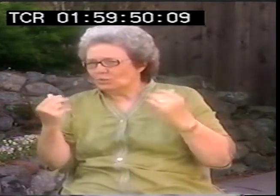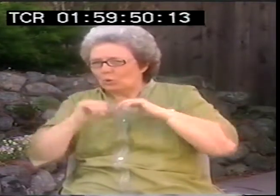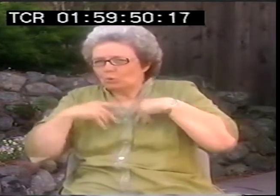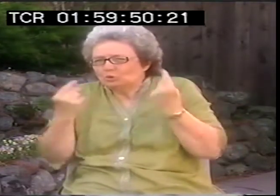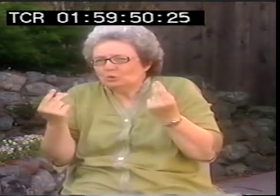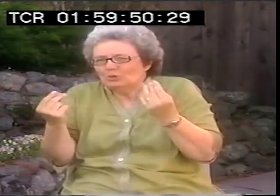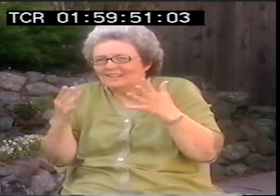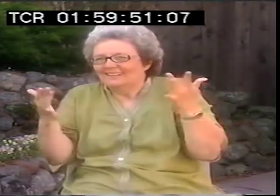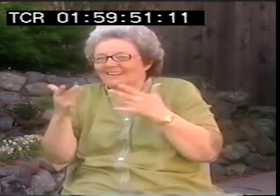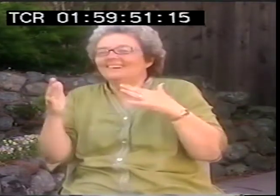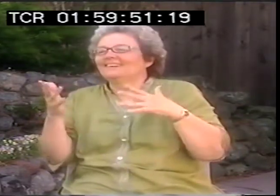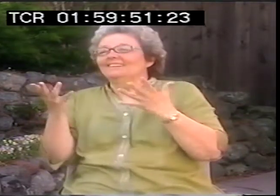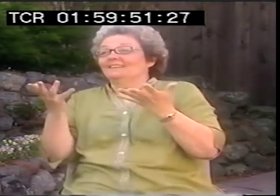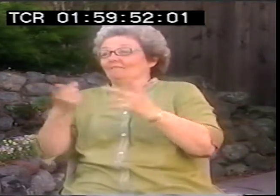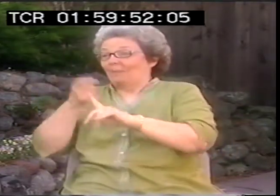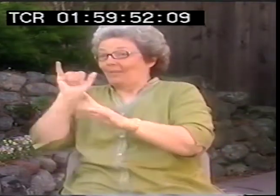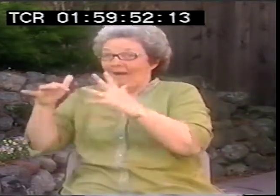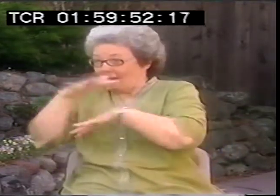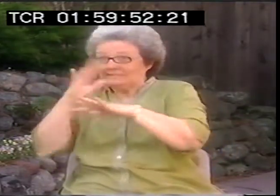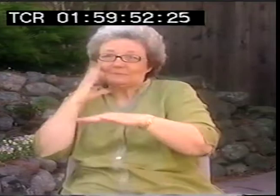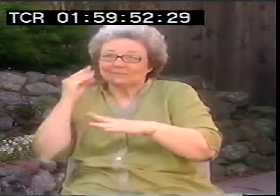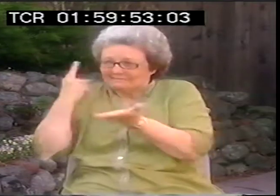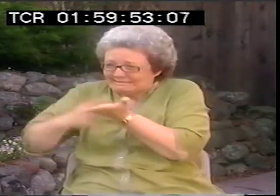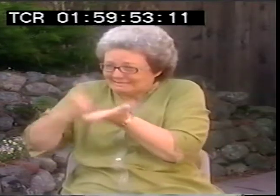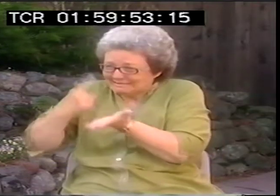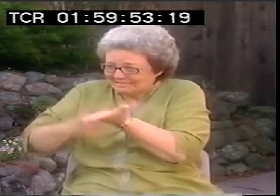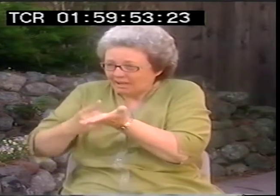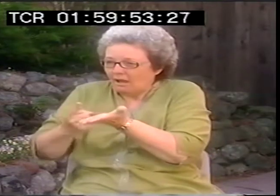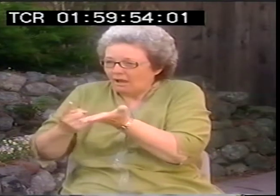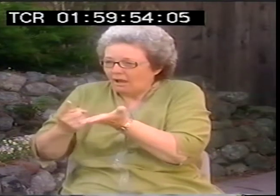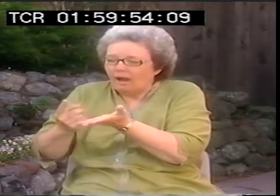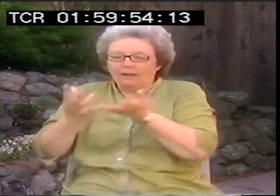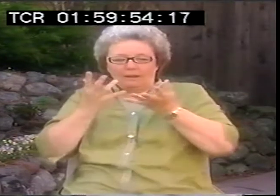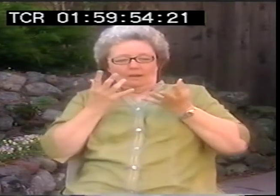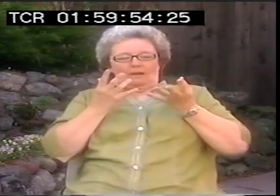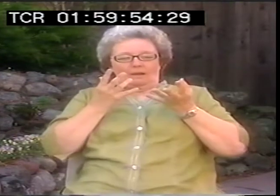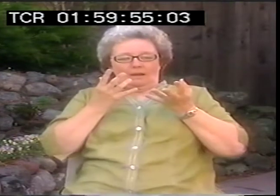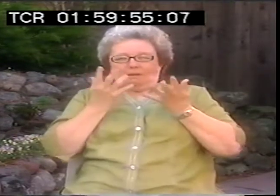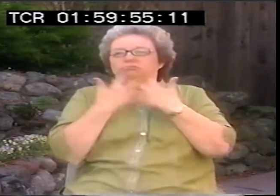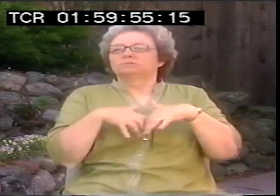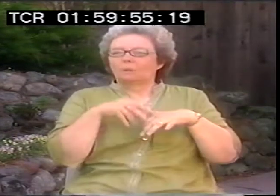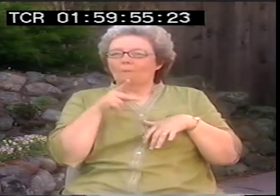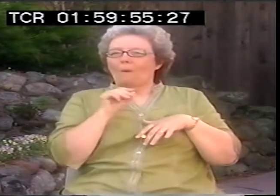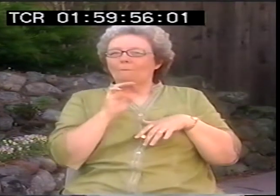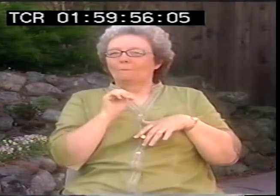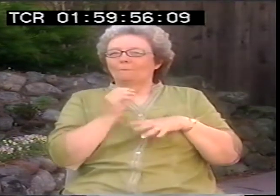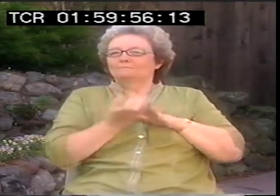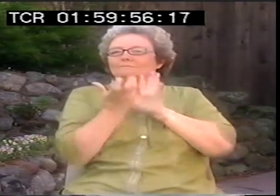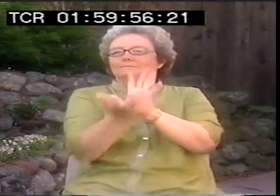I've looked at us from the outside more objectively. I see how they look at us objectively. Who are we? Let's talk about this.